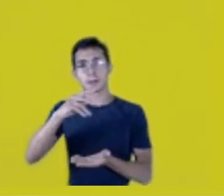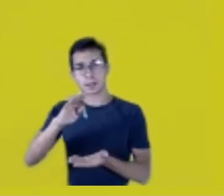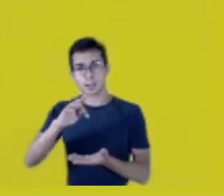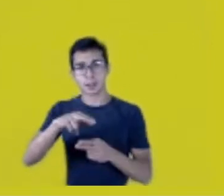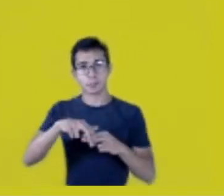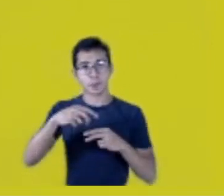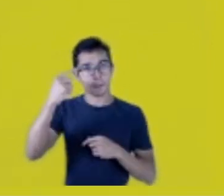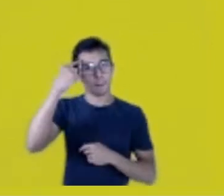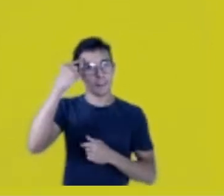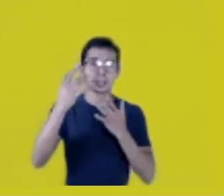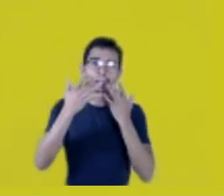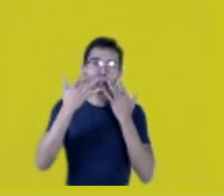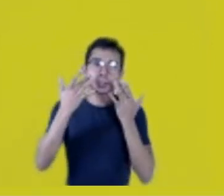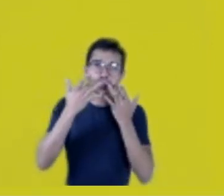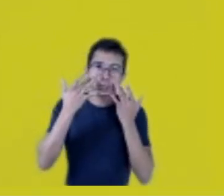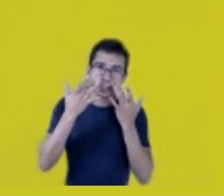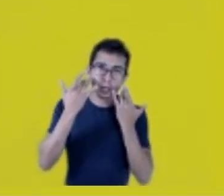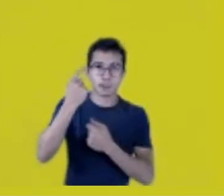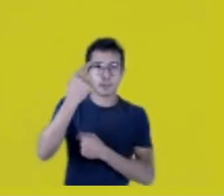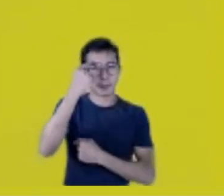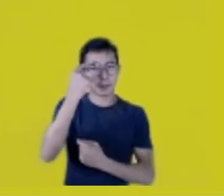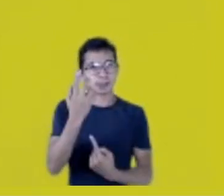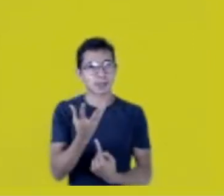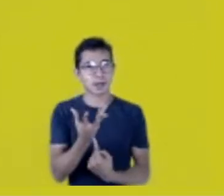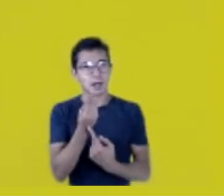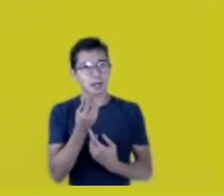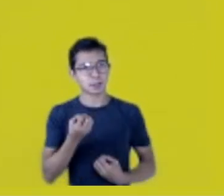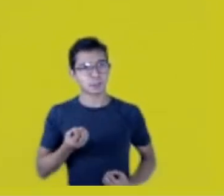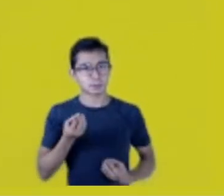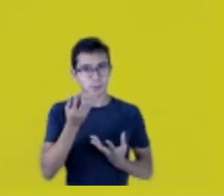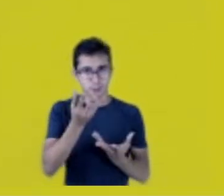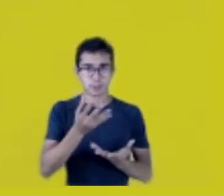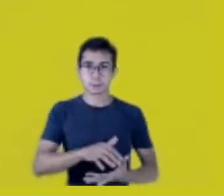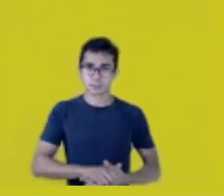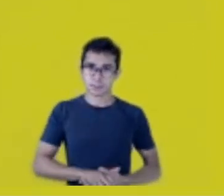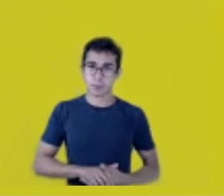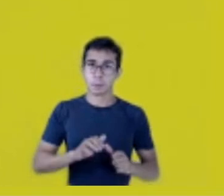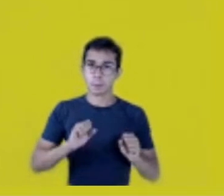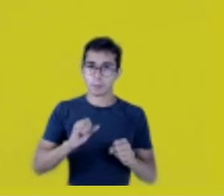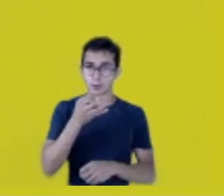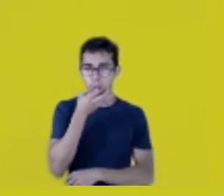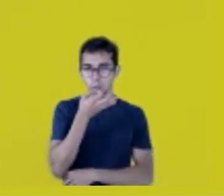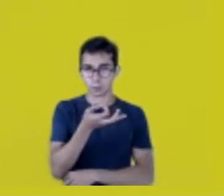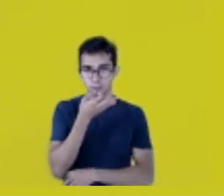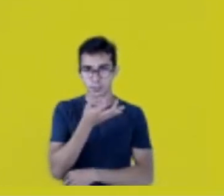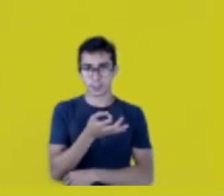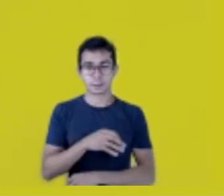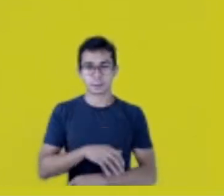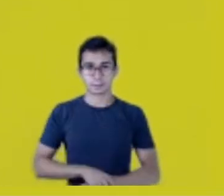about theatricals and expressions. We could comment on that, right, Thaís?